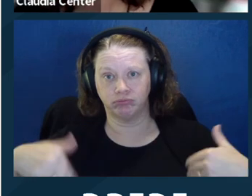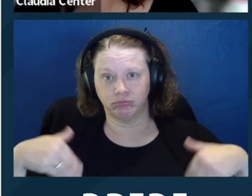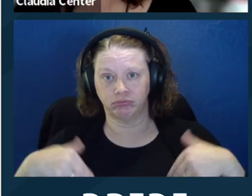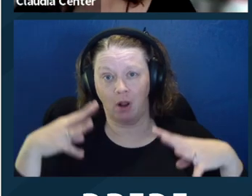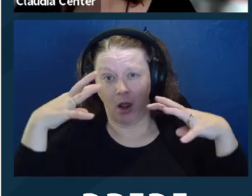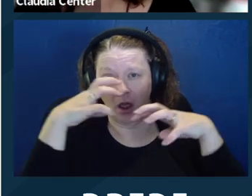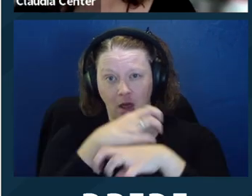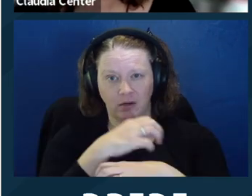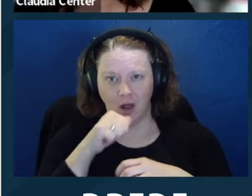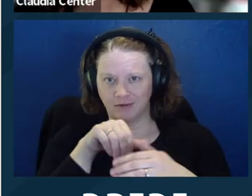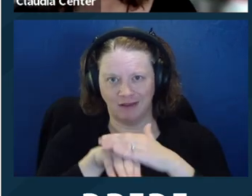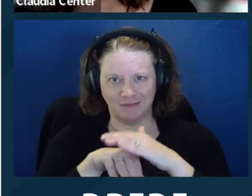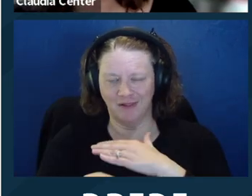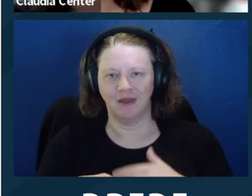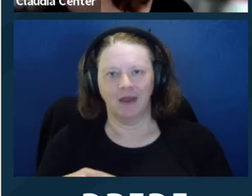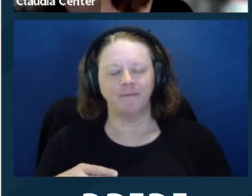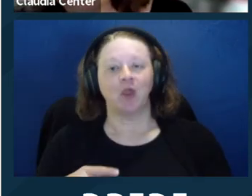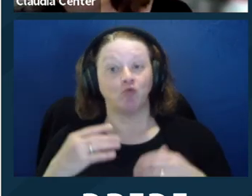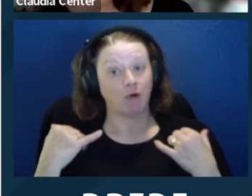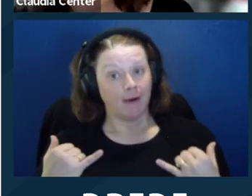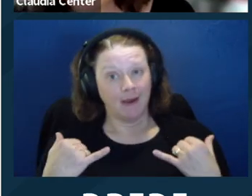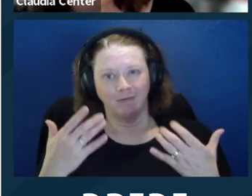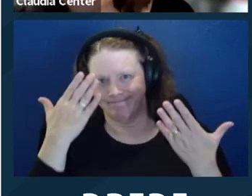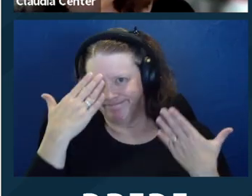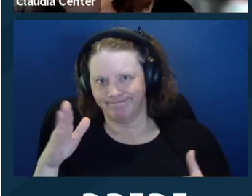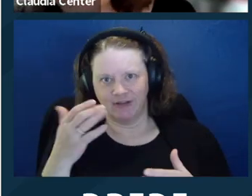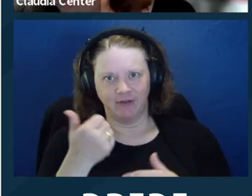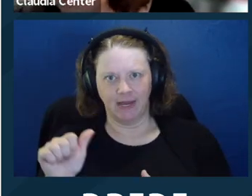some of the least accessible documents that exist out there.